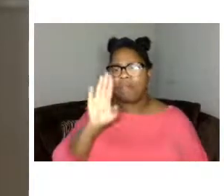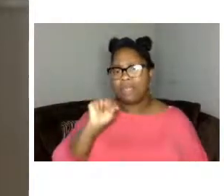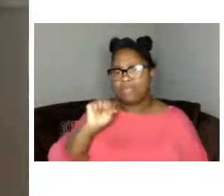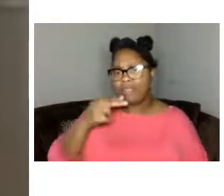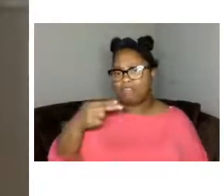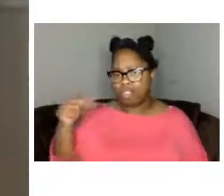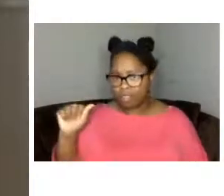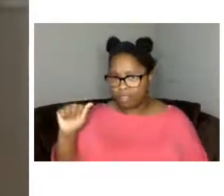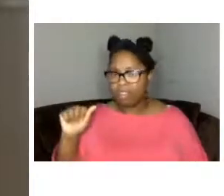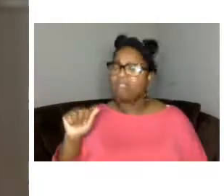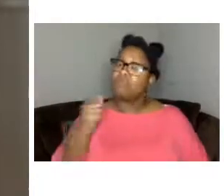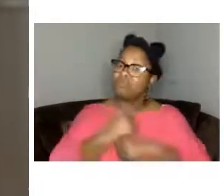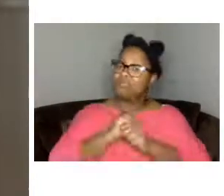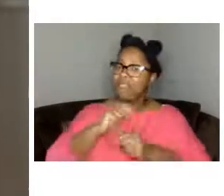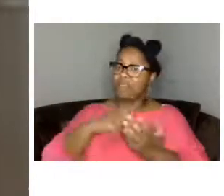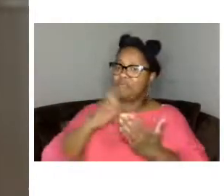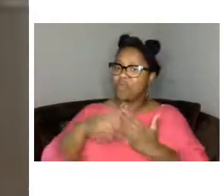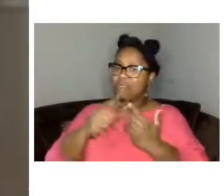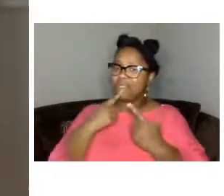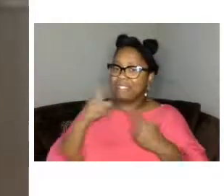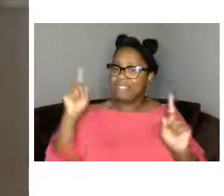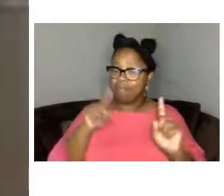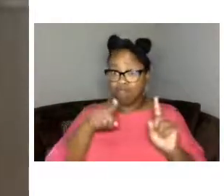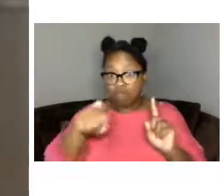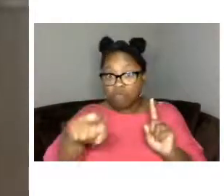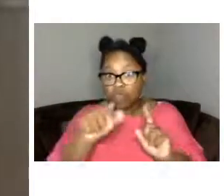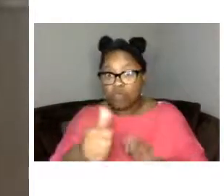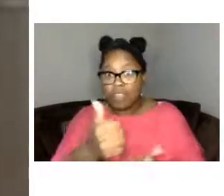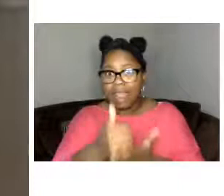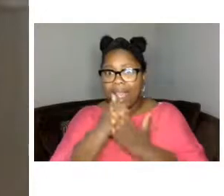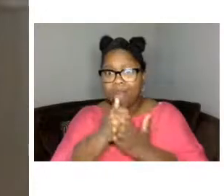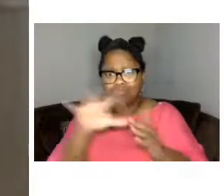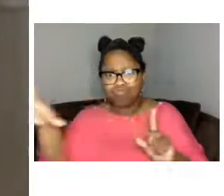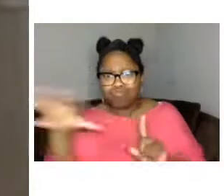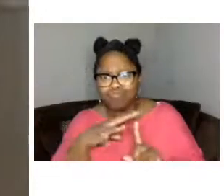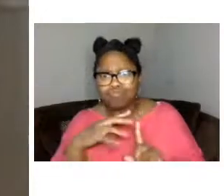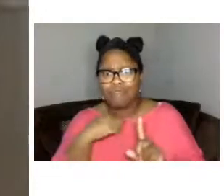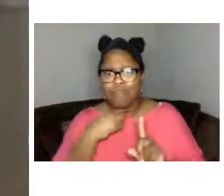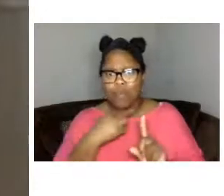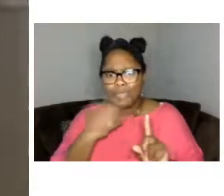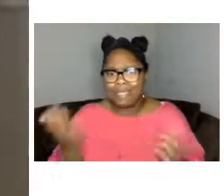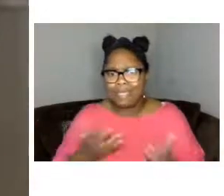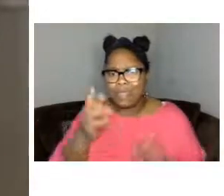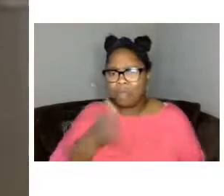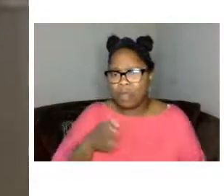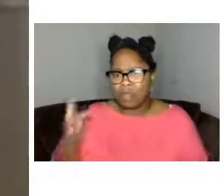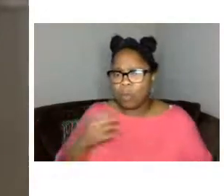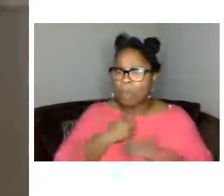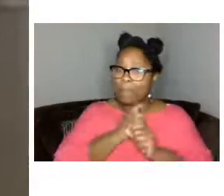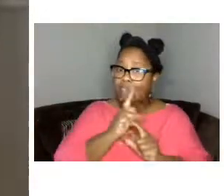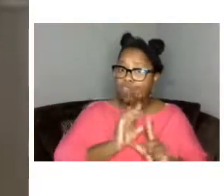and you too can play an important role in amplifying baltimore's voices and ensuring these and other stories become part of